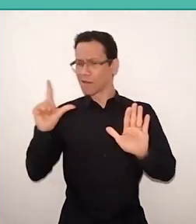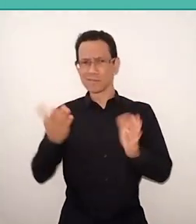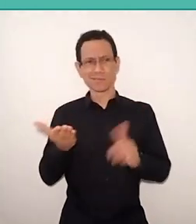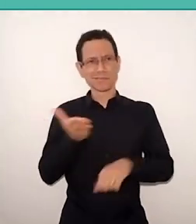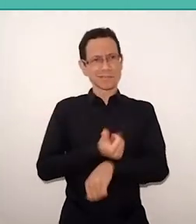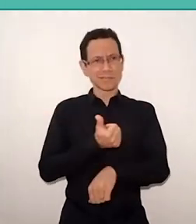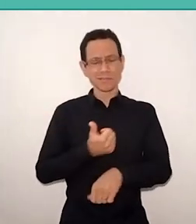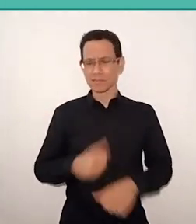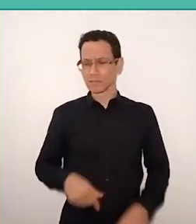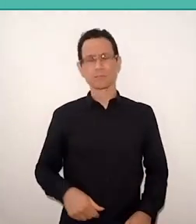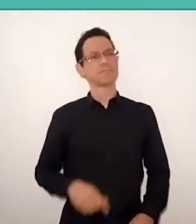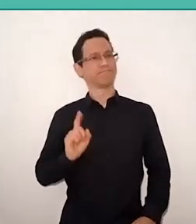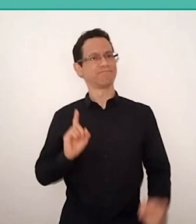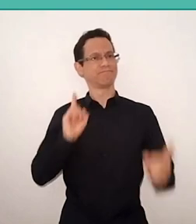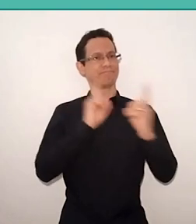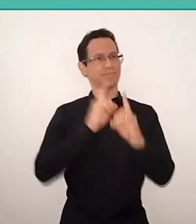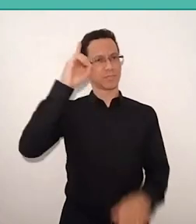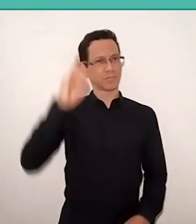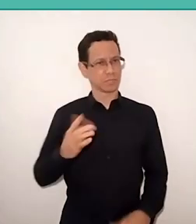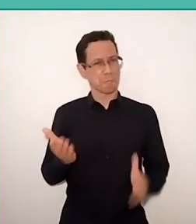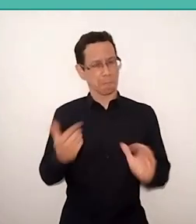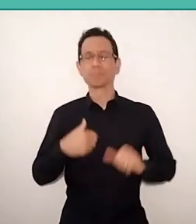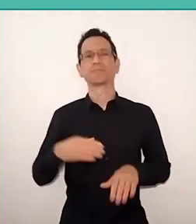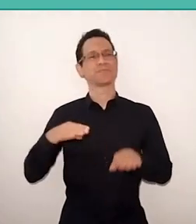Very well. We keep advancing in that line, which, you know,